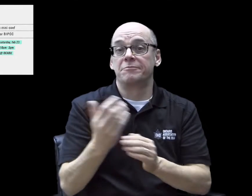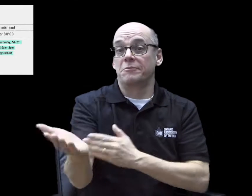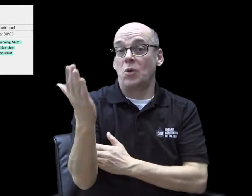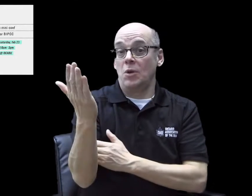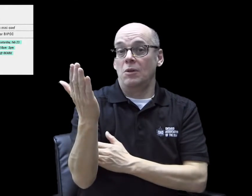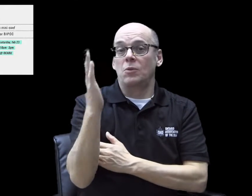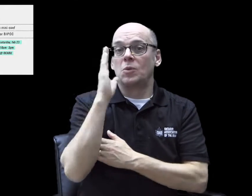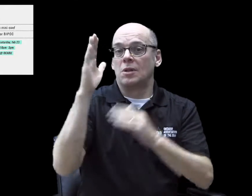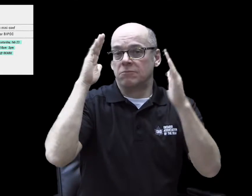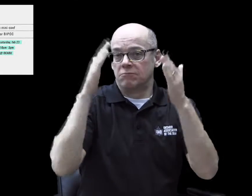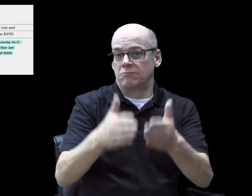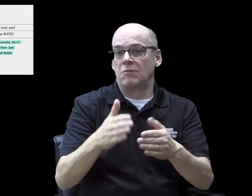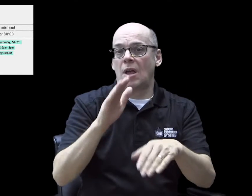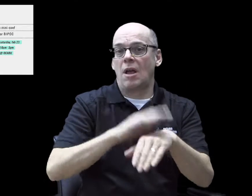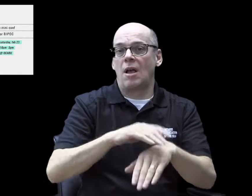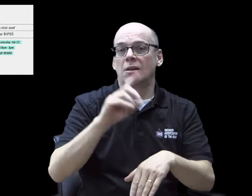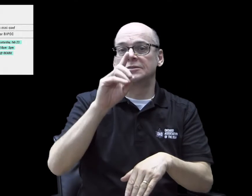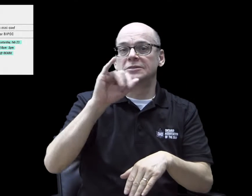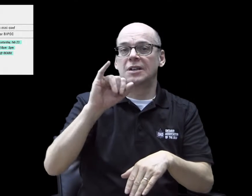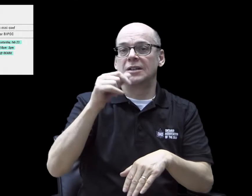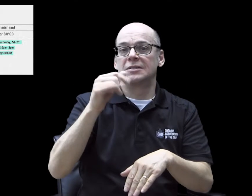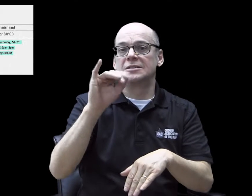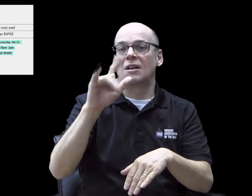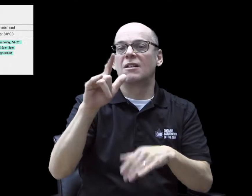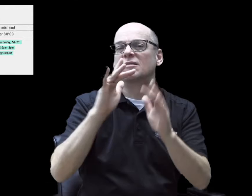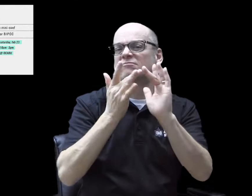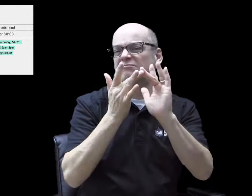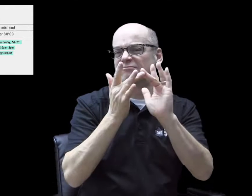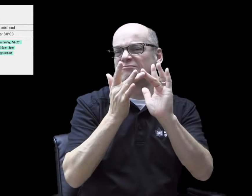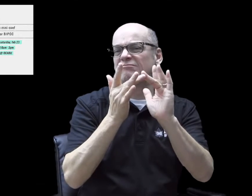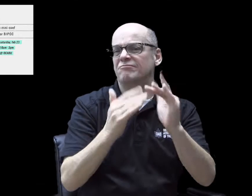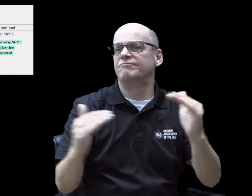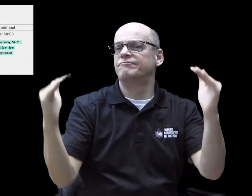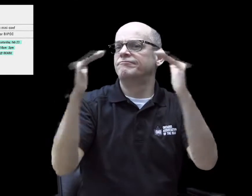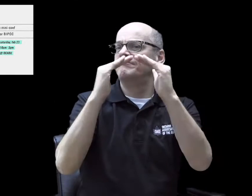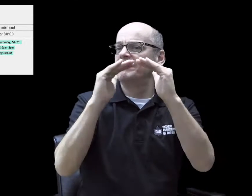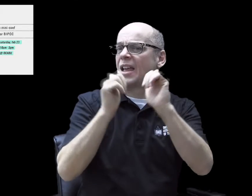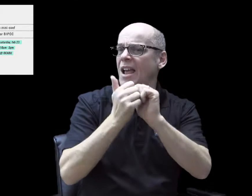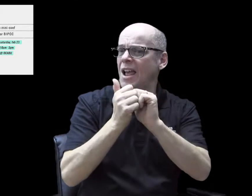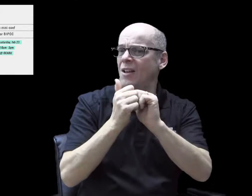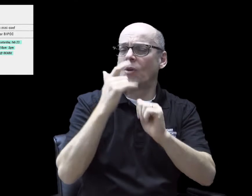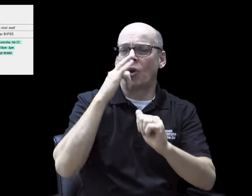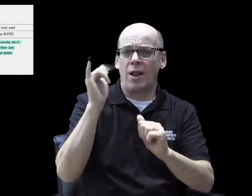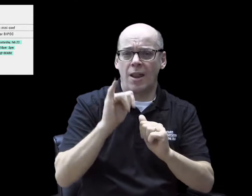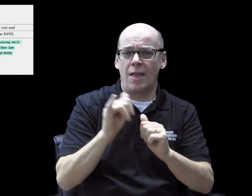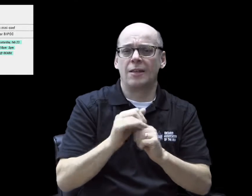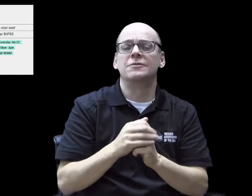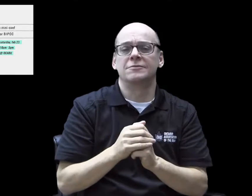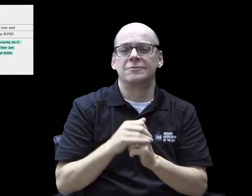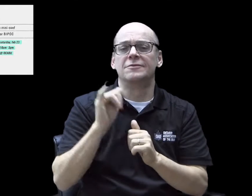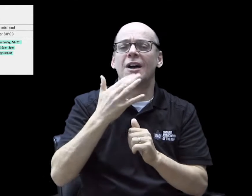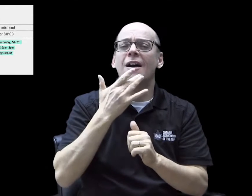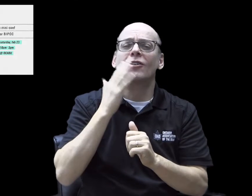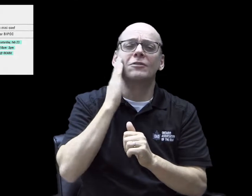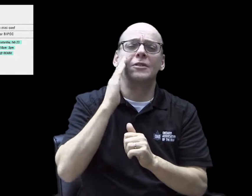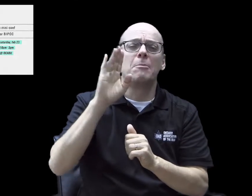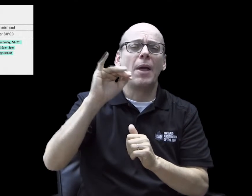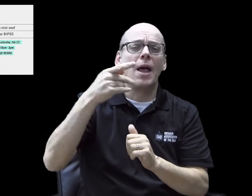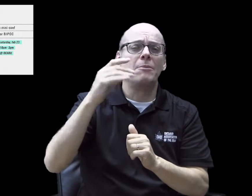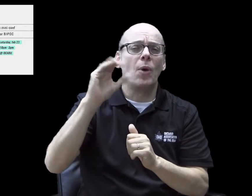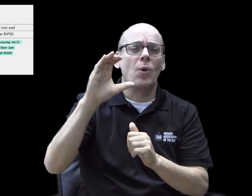The morning session will explore what digital justice looks like for BIPOC communities.